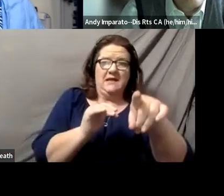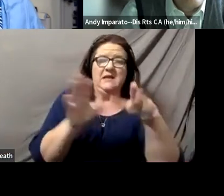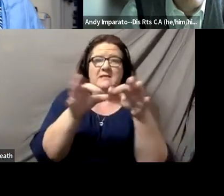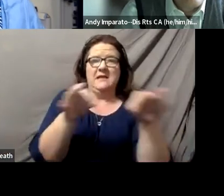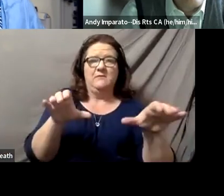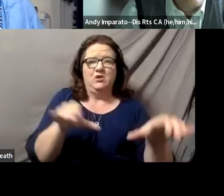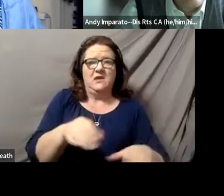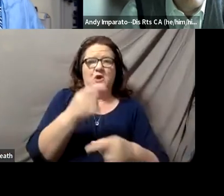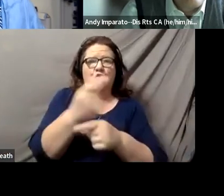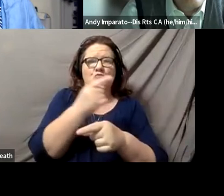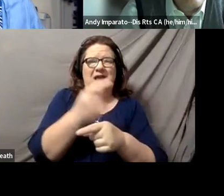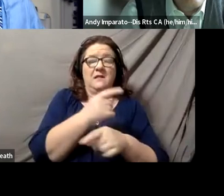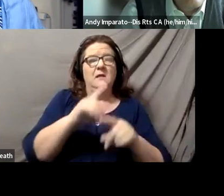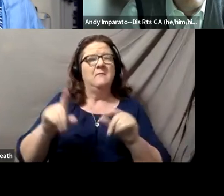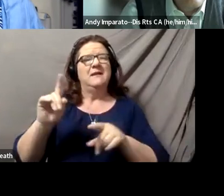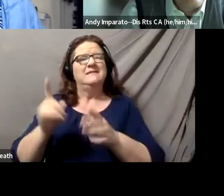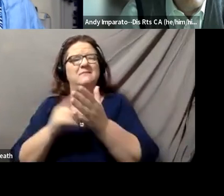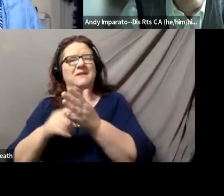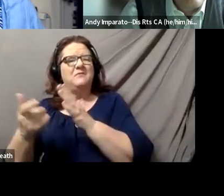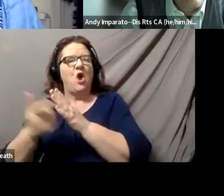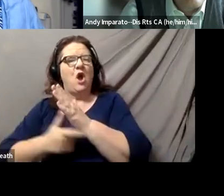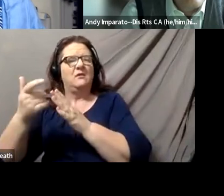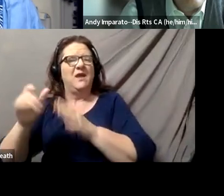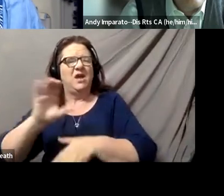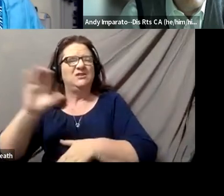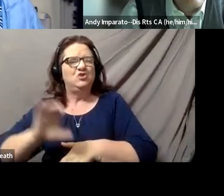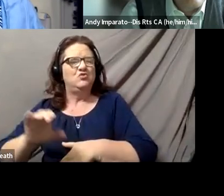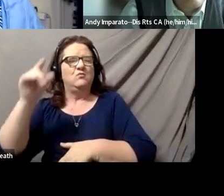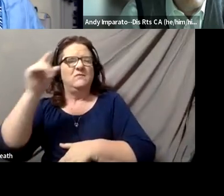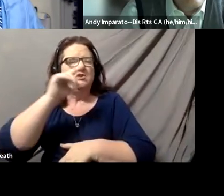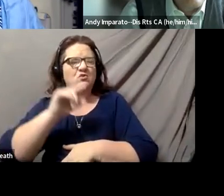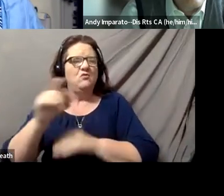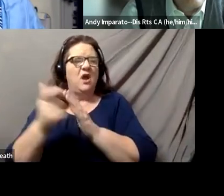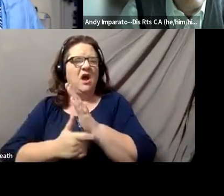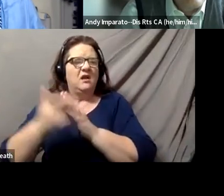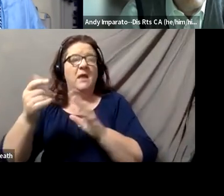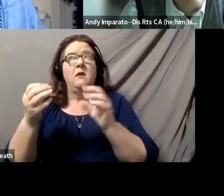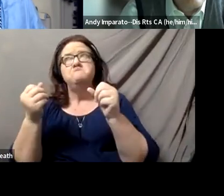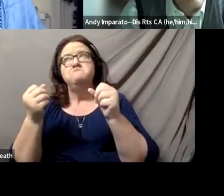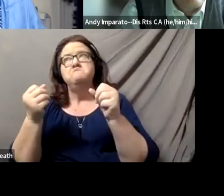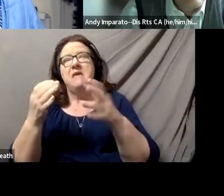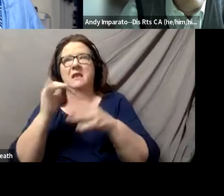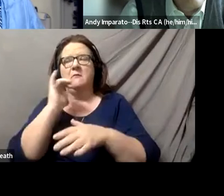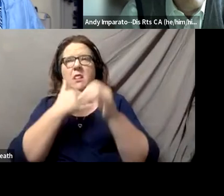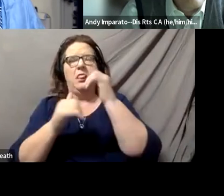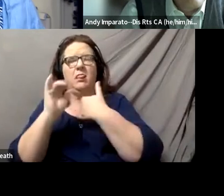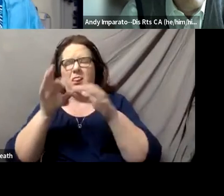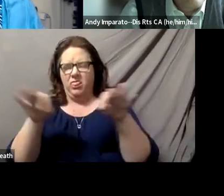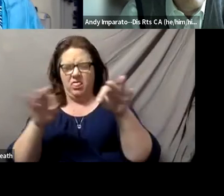but when it is just done on Zoom software or Google, there are many, many mistakes. And if you are doing this for classroom,